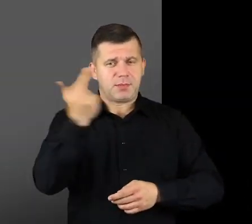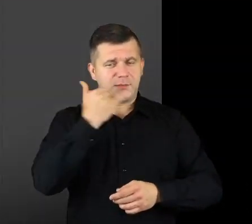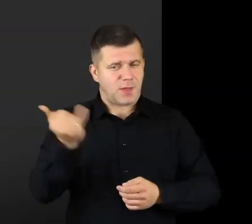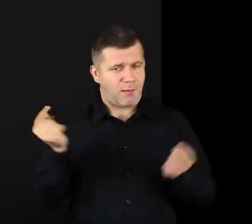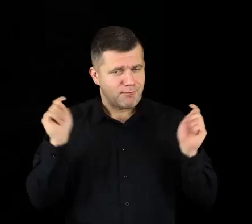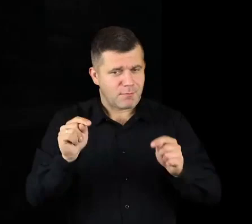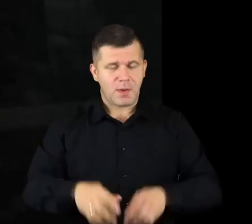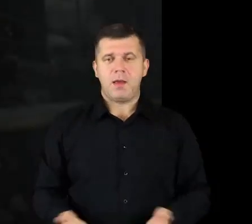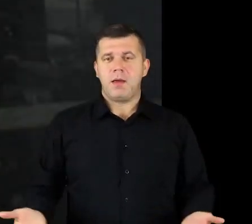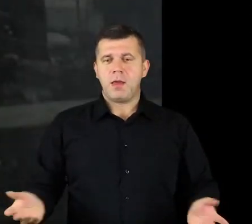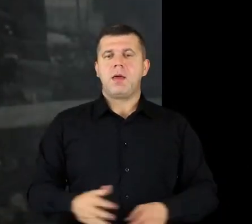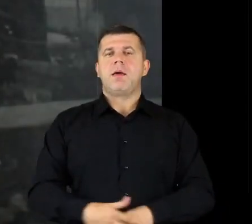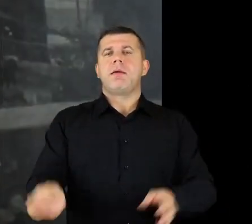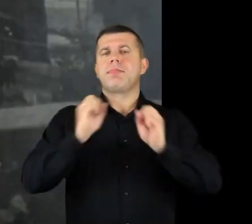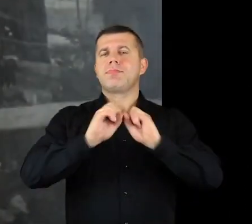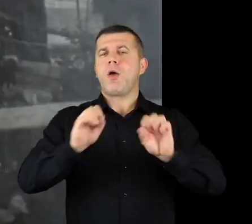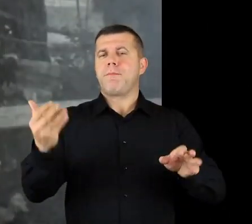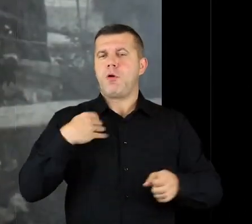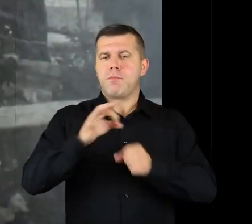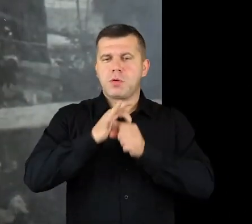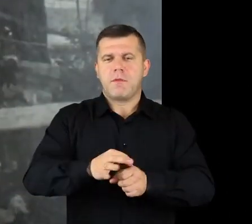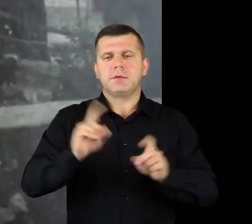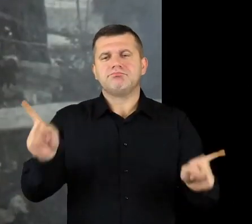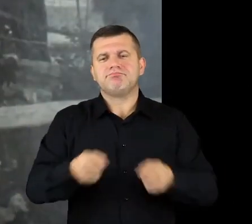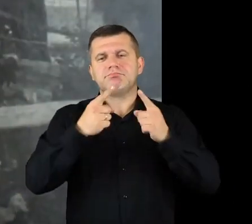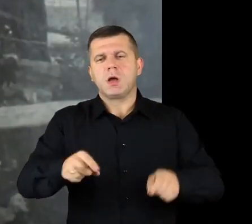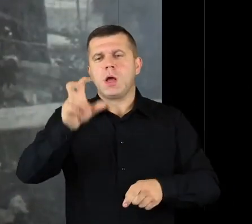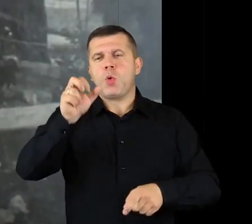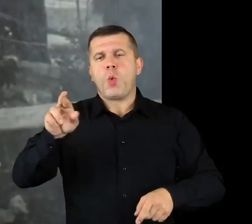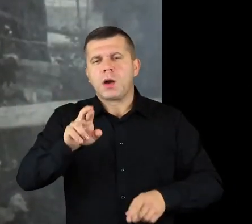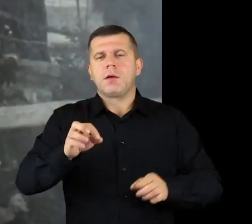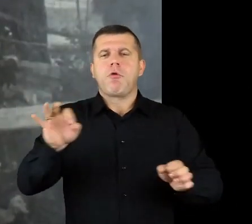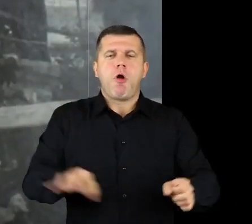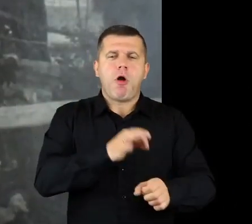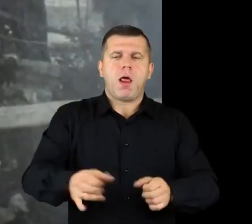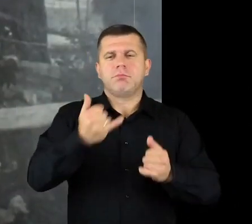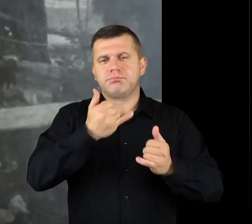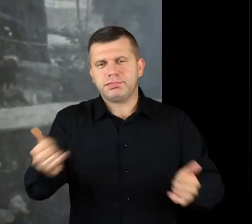Music teacher, he’s in charge of choirs and orchestras.